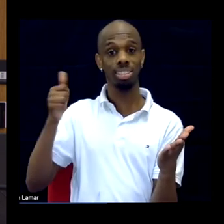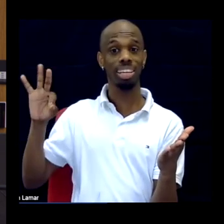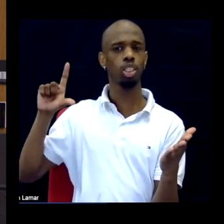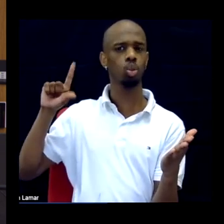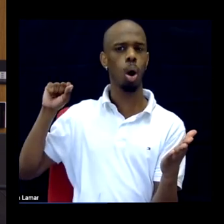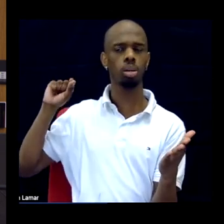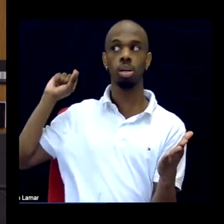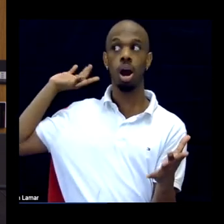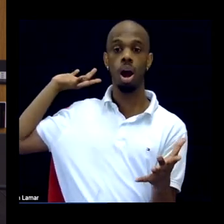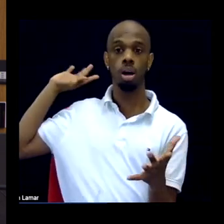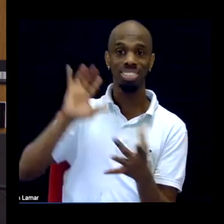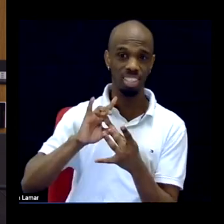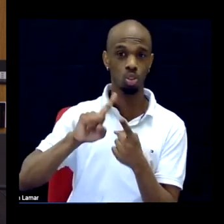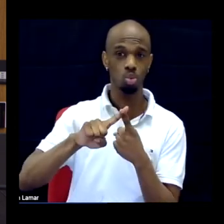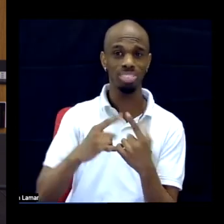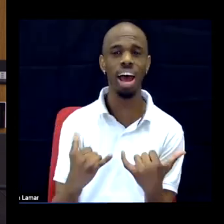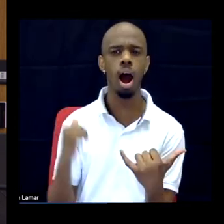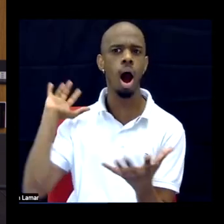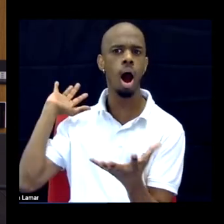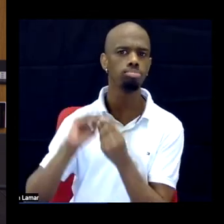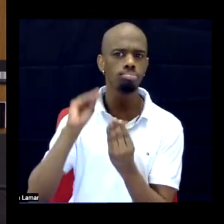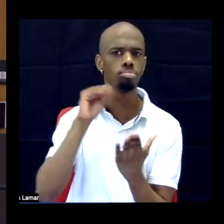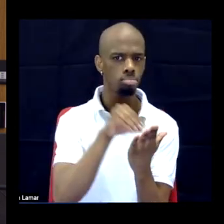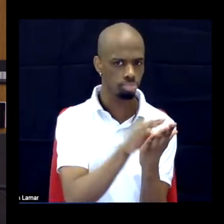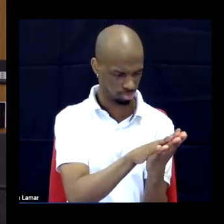history while some aspects are widely known, some aren't.